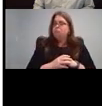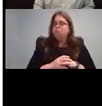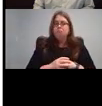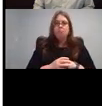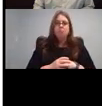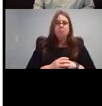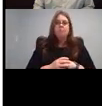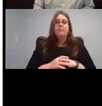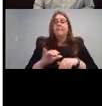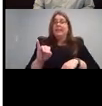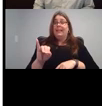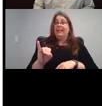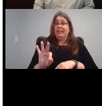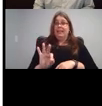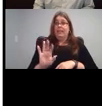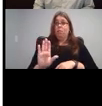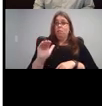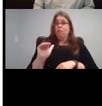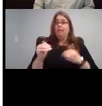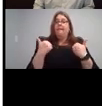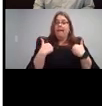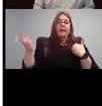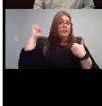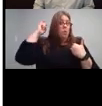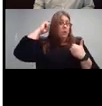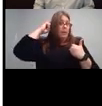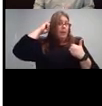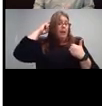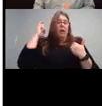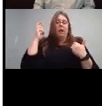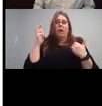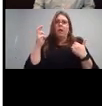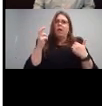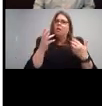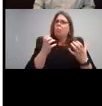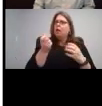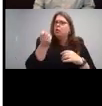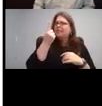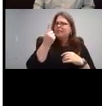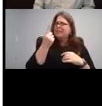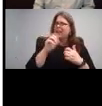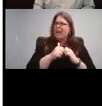if your child has a cochlear implant and you want to understand what it is or how it works better or you have family